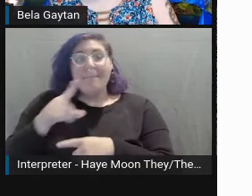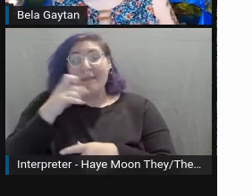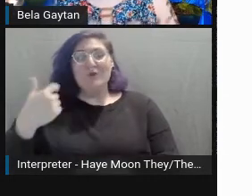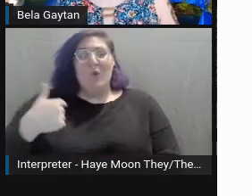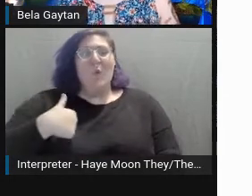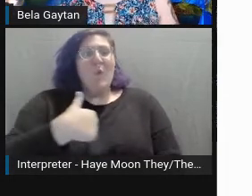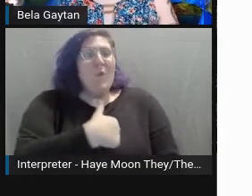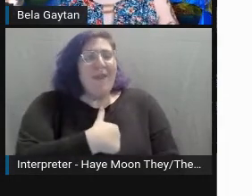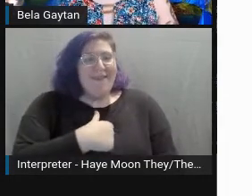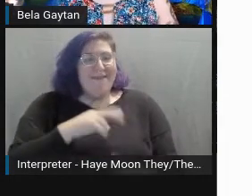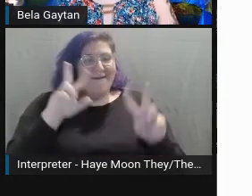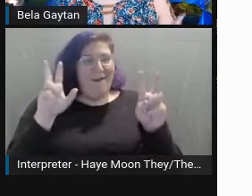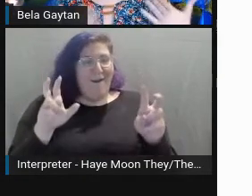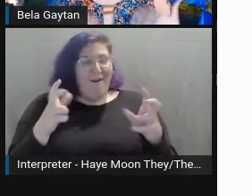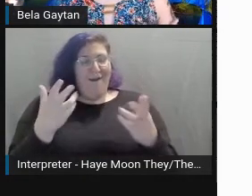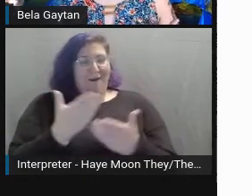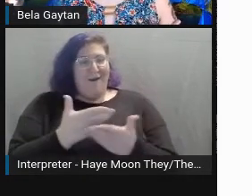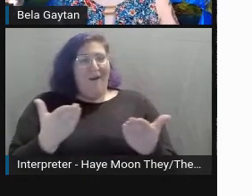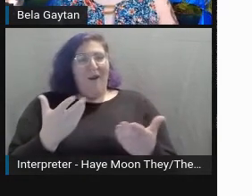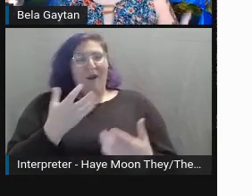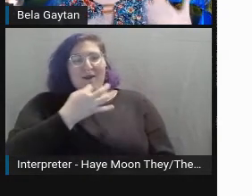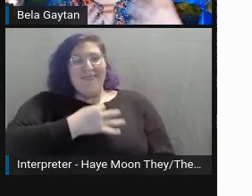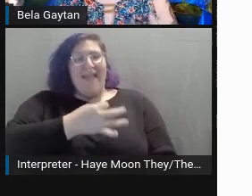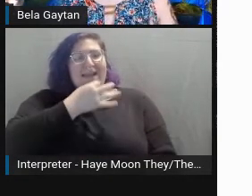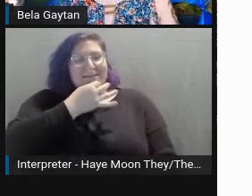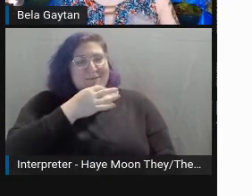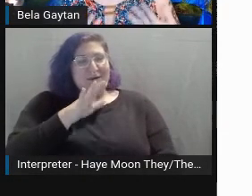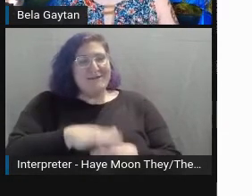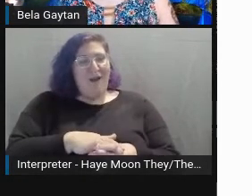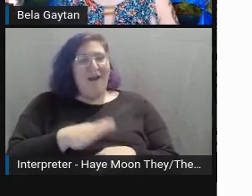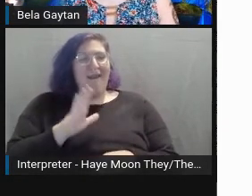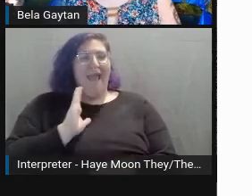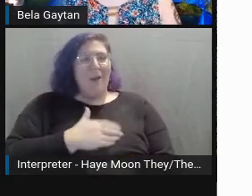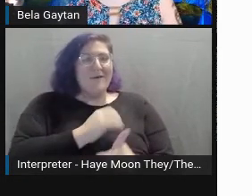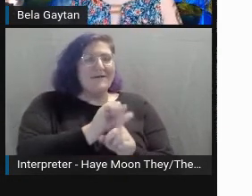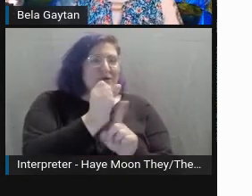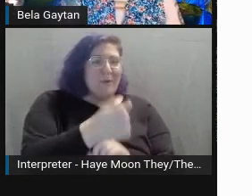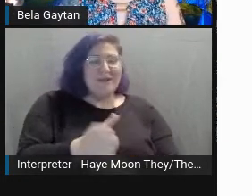We are experts on our own conditions, on our bodies, on our means.